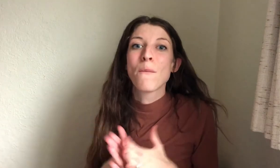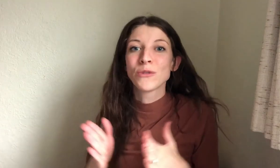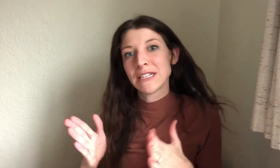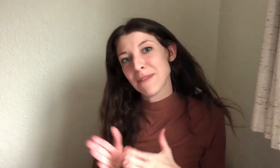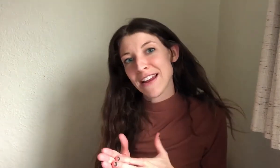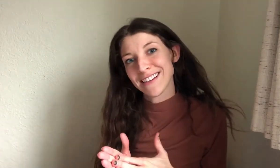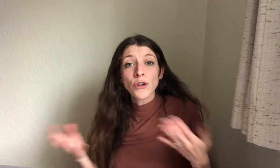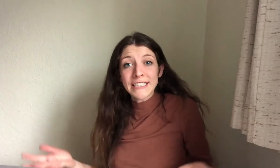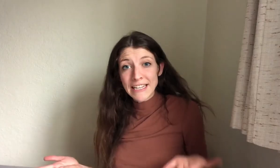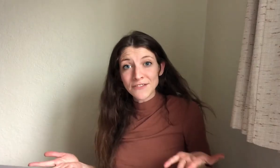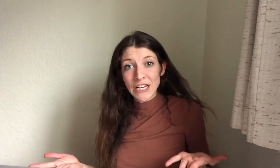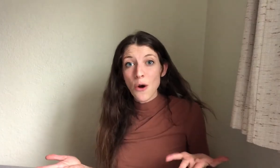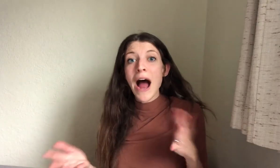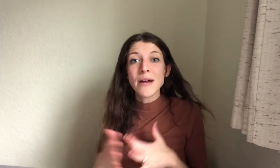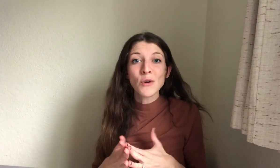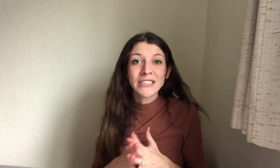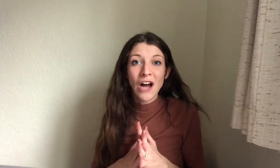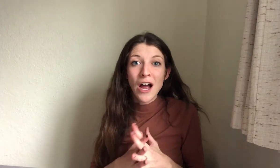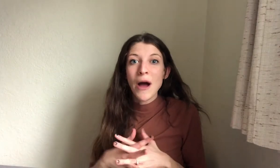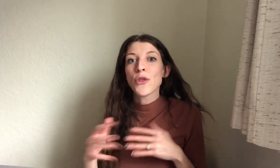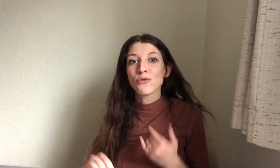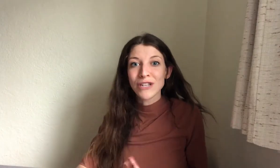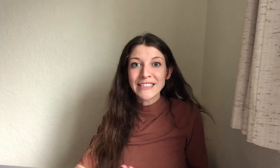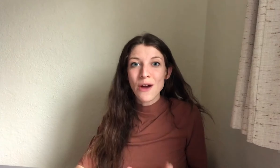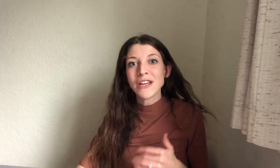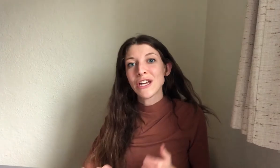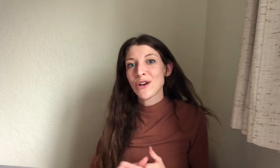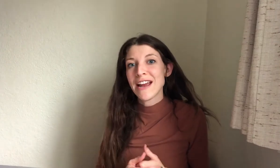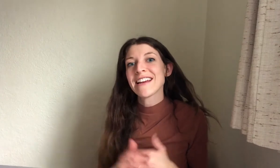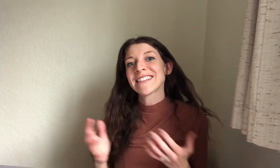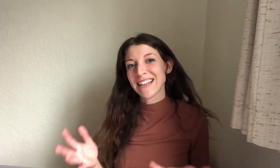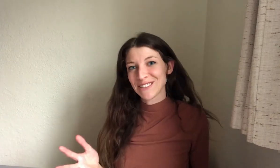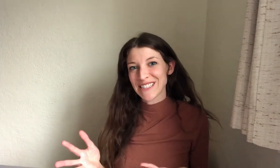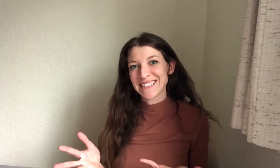multi mic. For today's video I am going to talk about the ReSound hearing aid accessories.